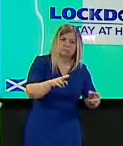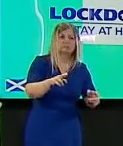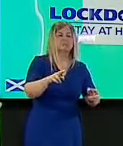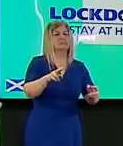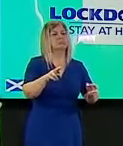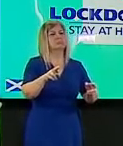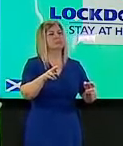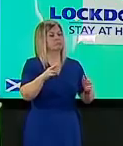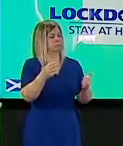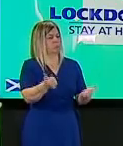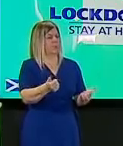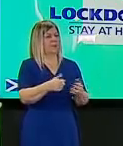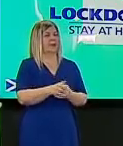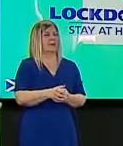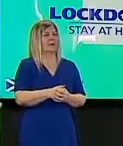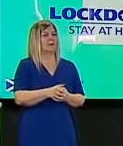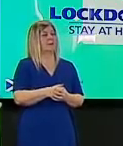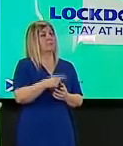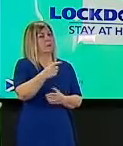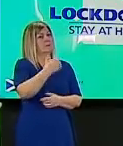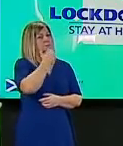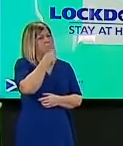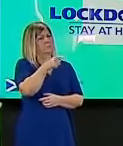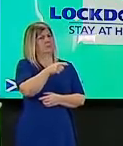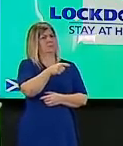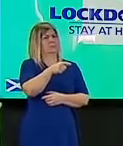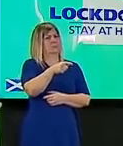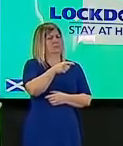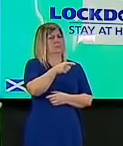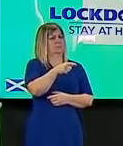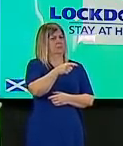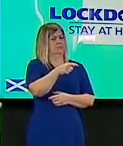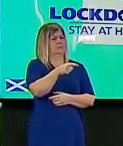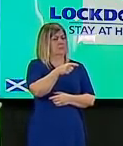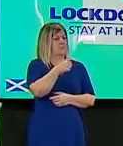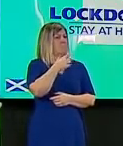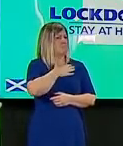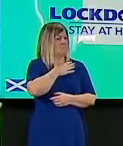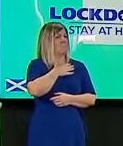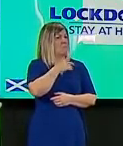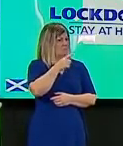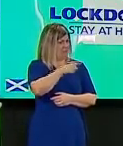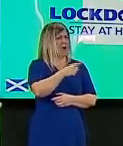figure specifically and think okay well you know this is sustained progress especially in terms